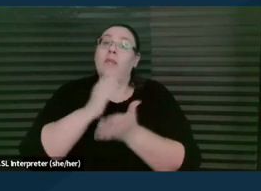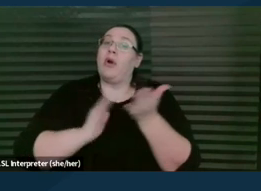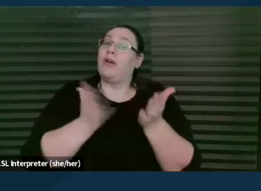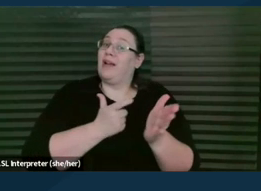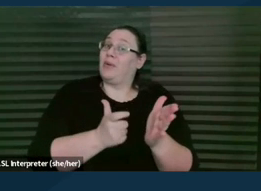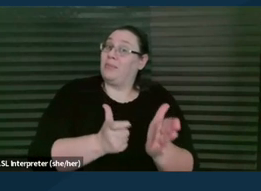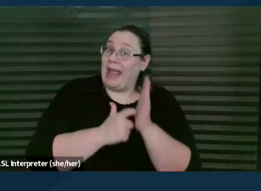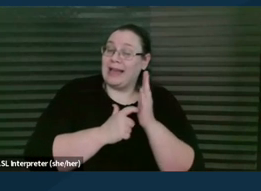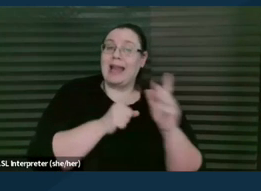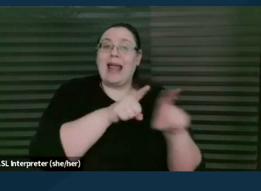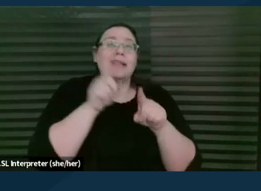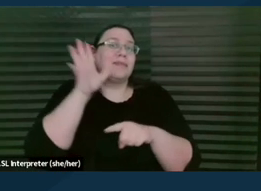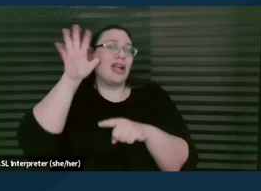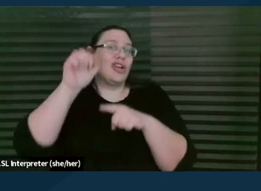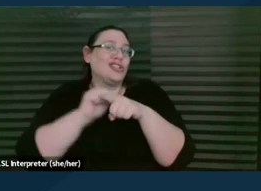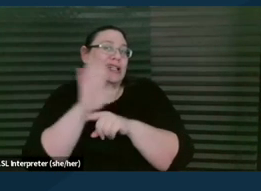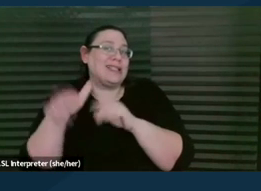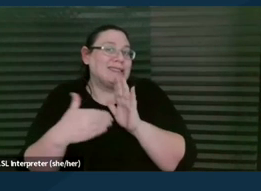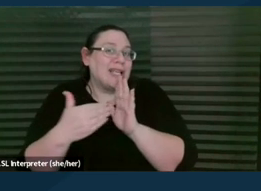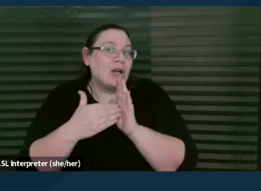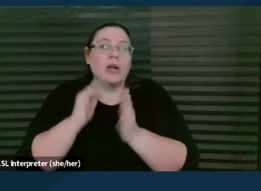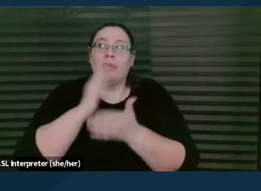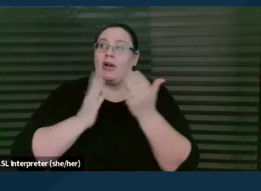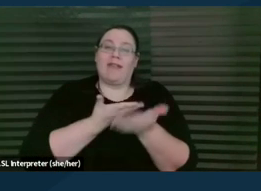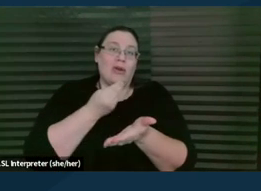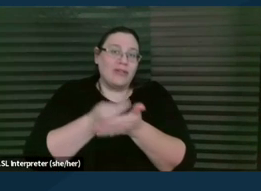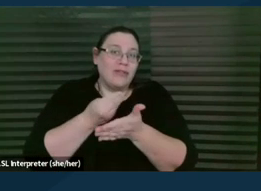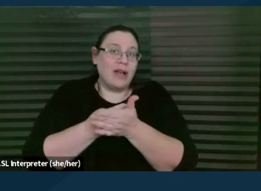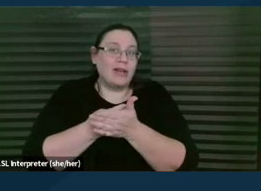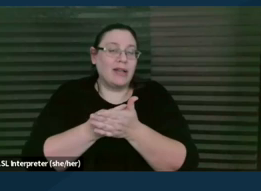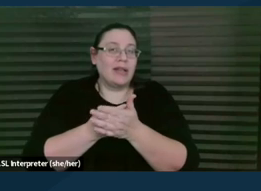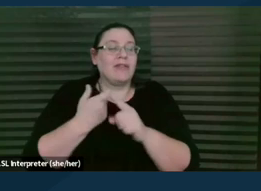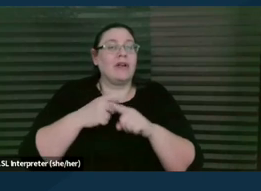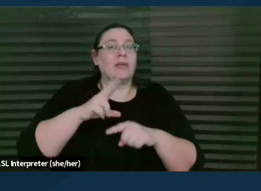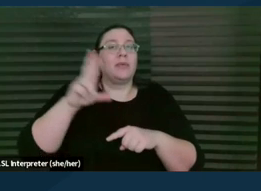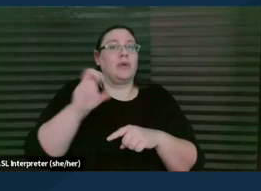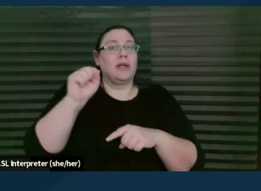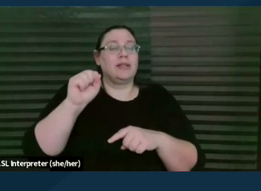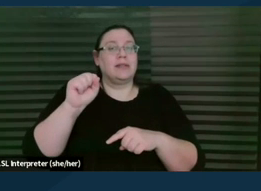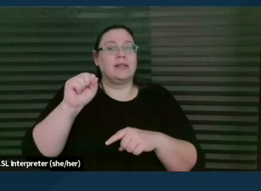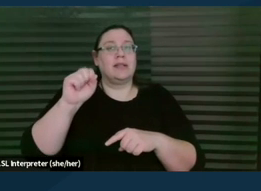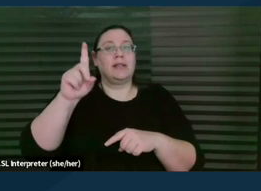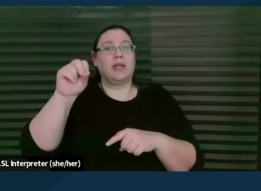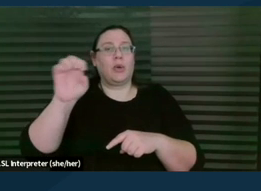as a parent training information center, part of our funding from the United States Department of Education, and we tell parents this, that's who funds us.